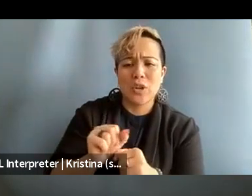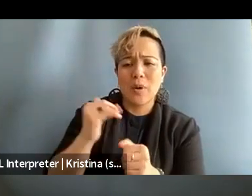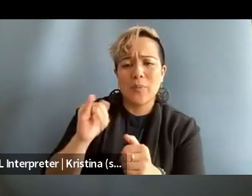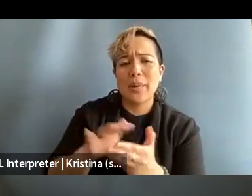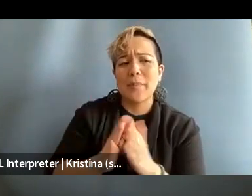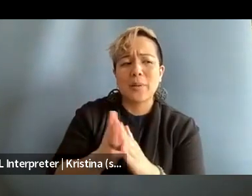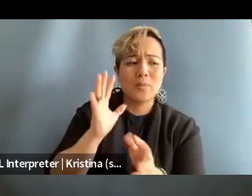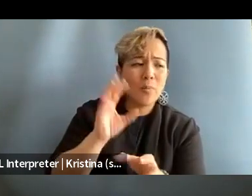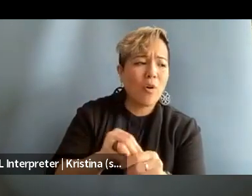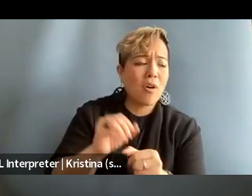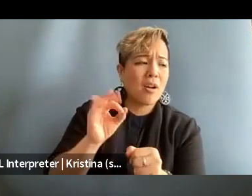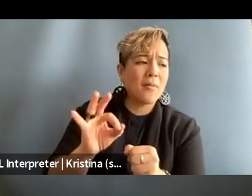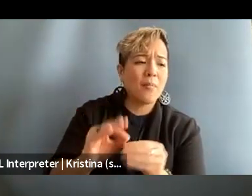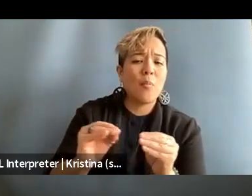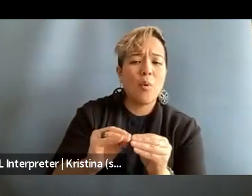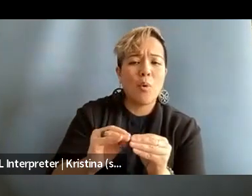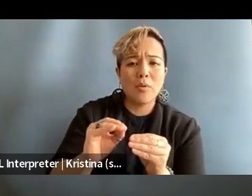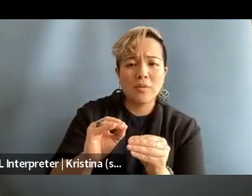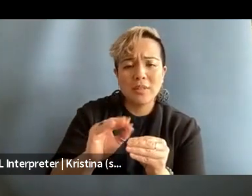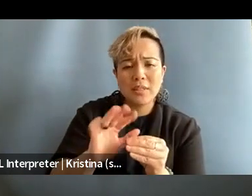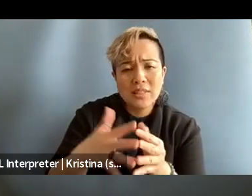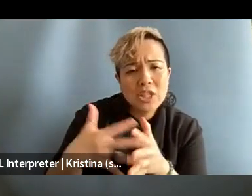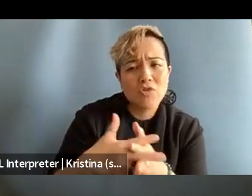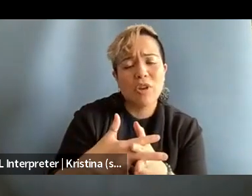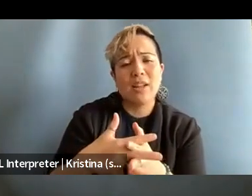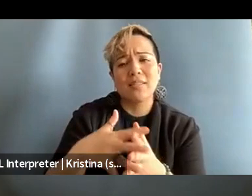of a more ingrained practice for younger journalists.